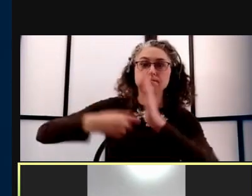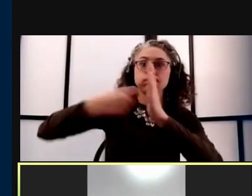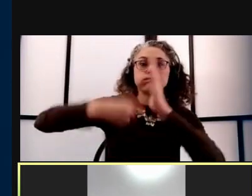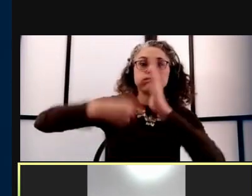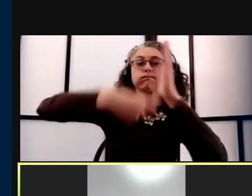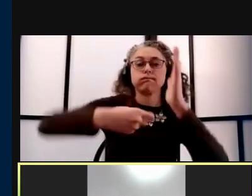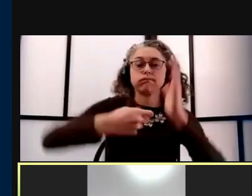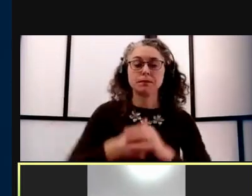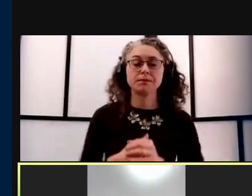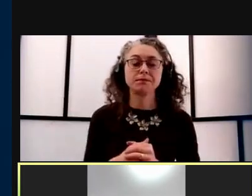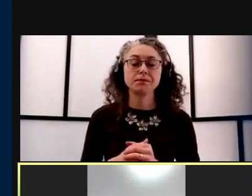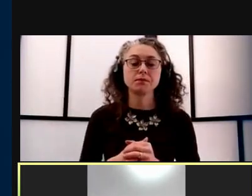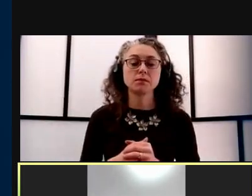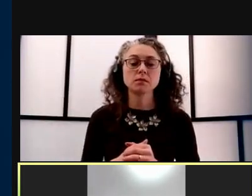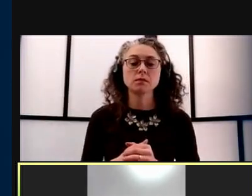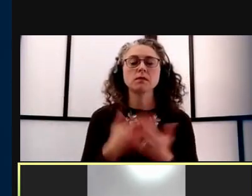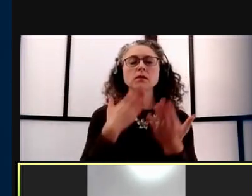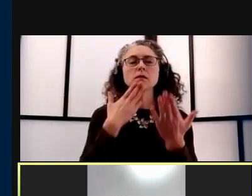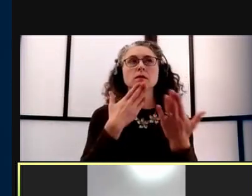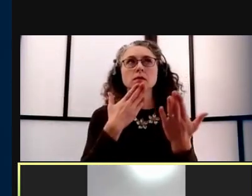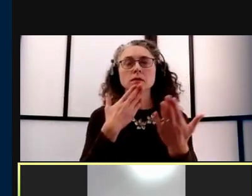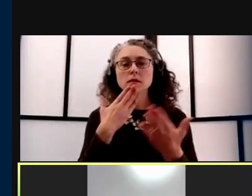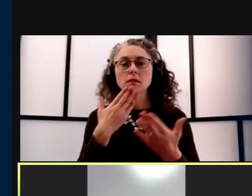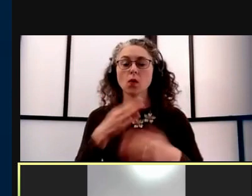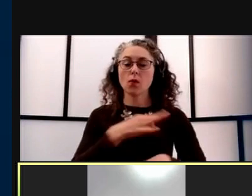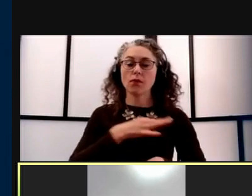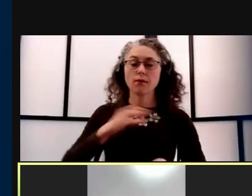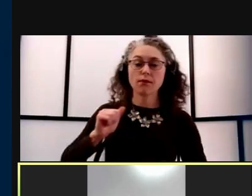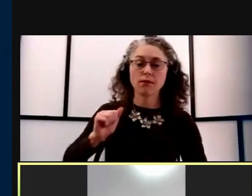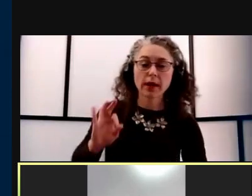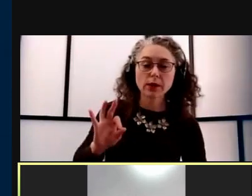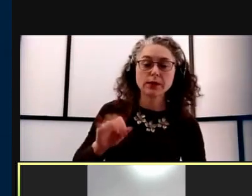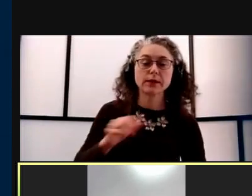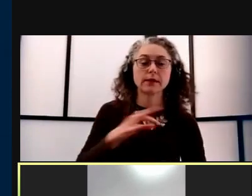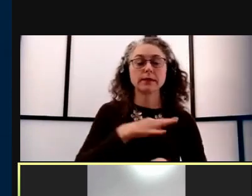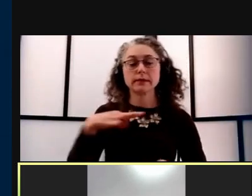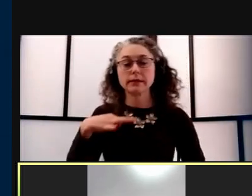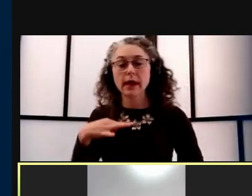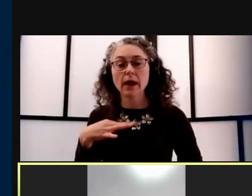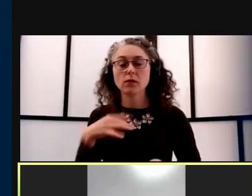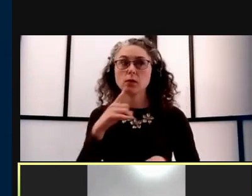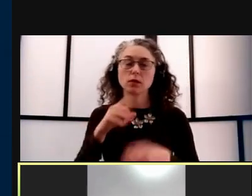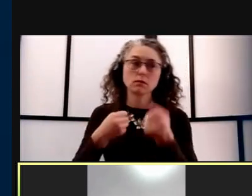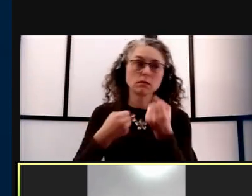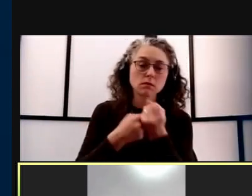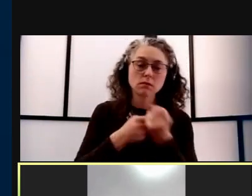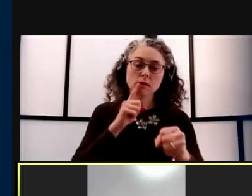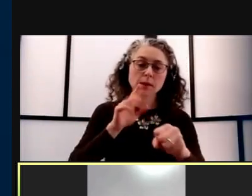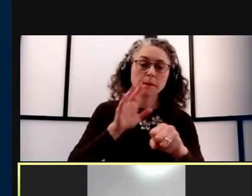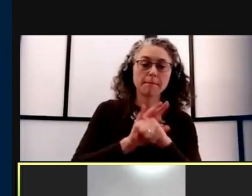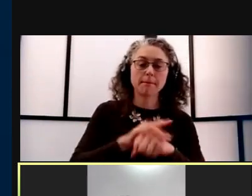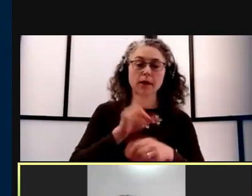We really appreciate the dedication of our faculty and staff to the University of Michigan. And we want to acknowledge the burdens